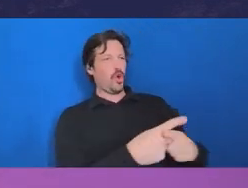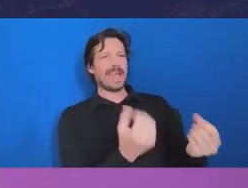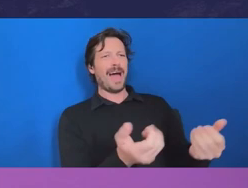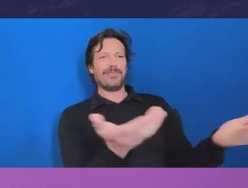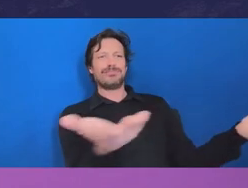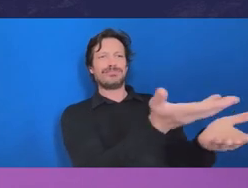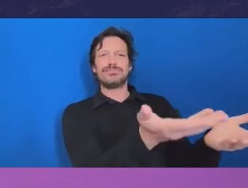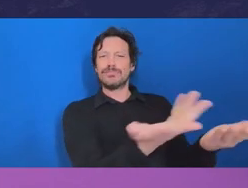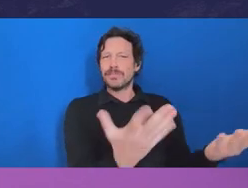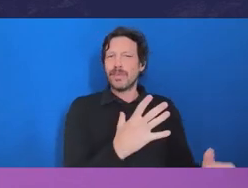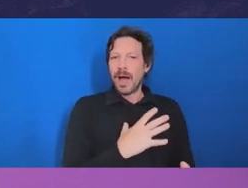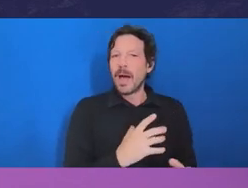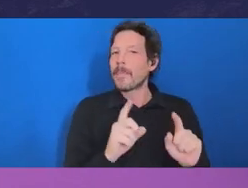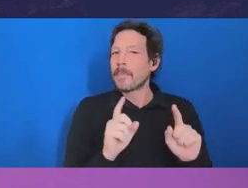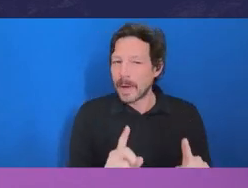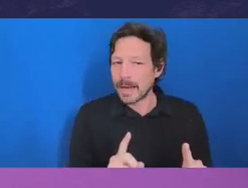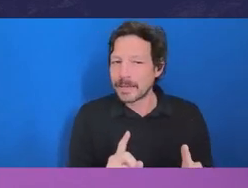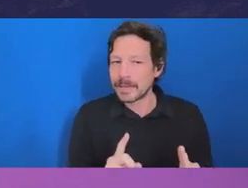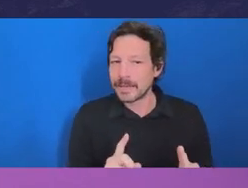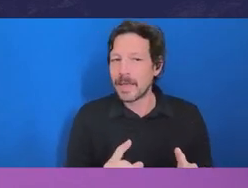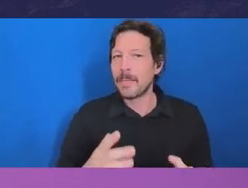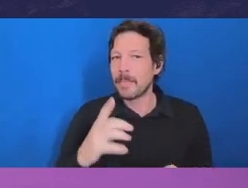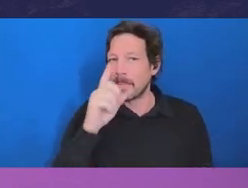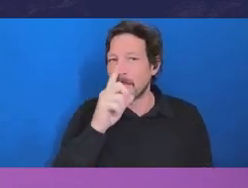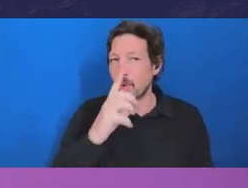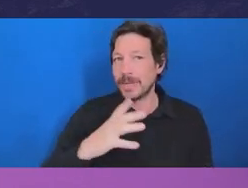because a reasonable person, properly informed and looking at